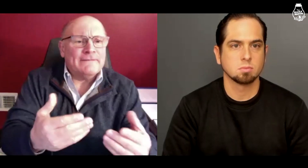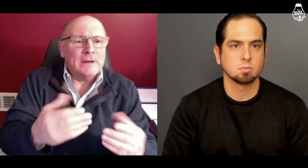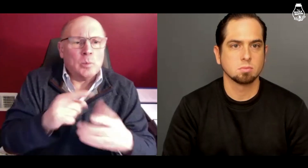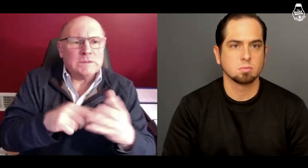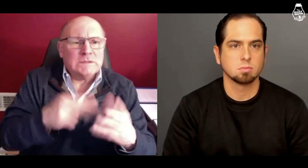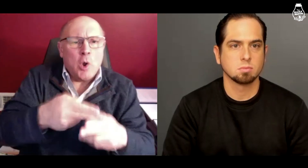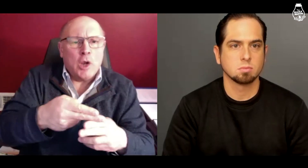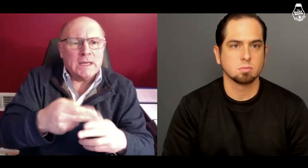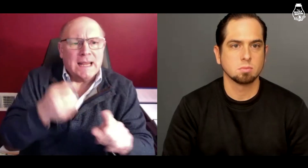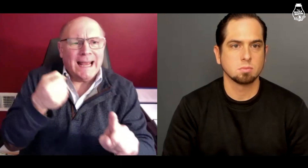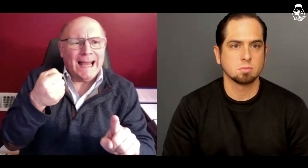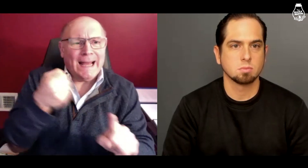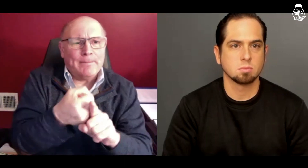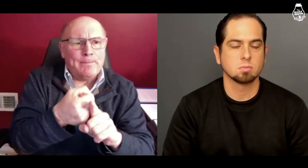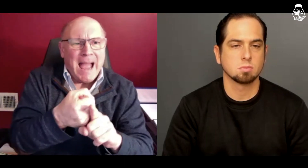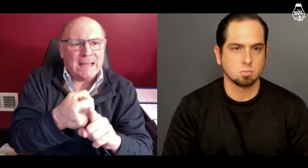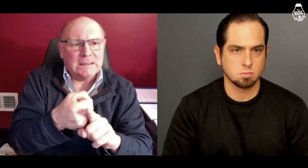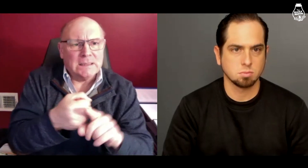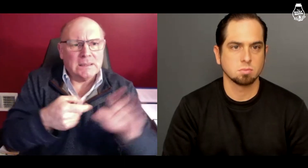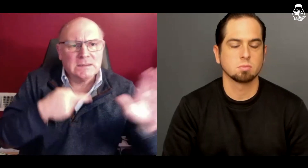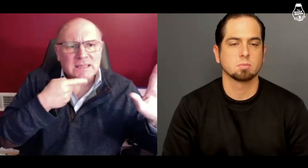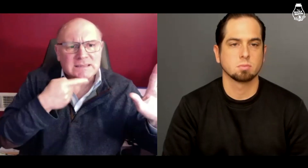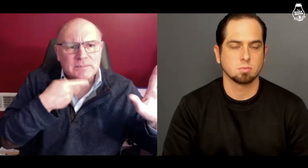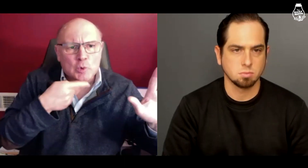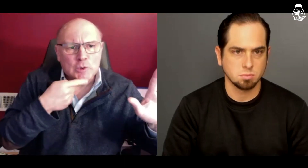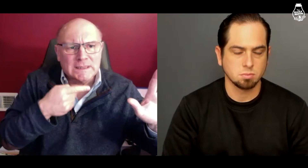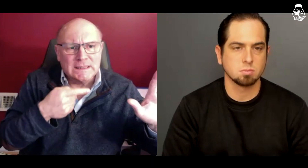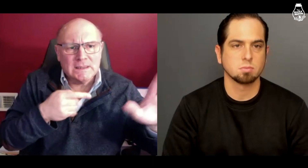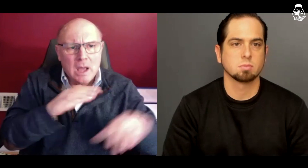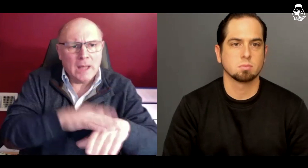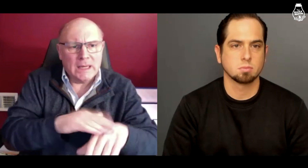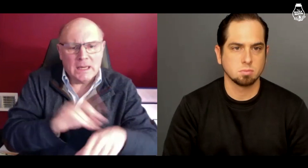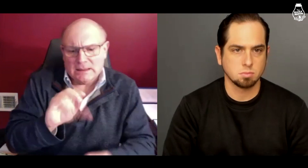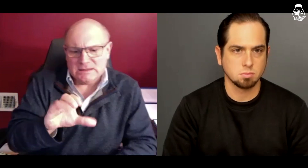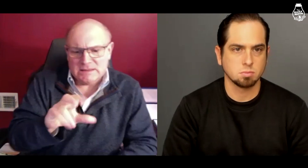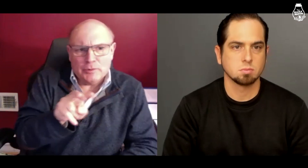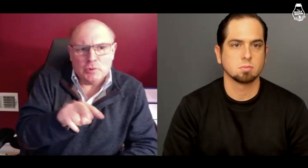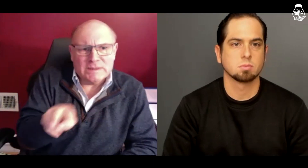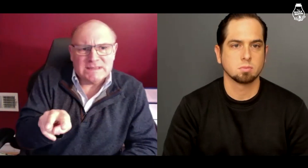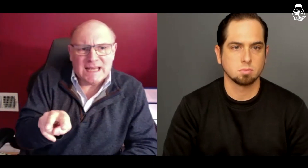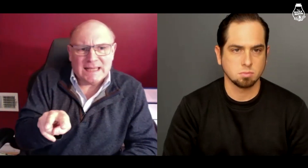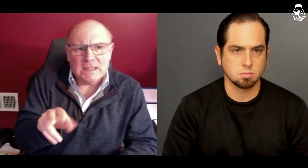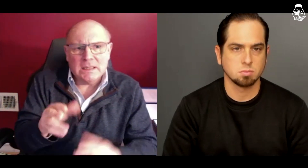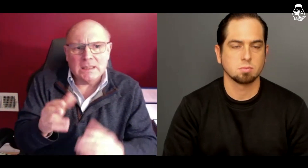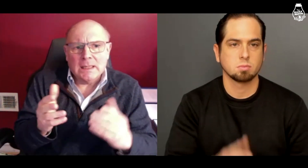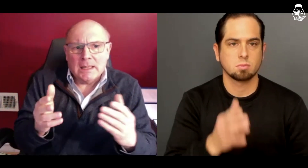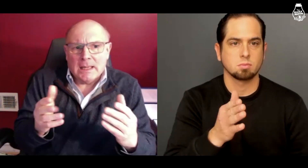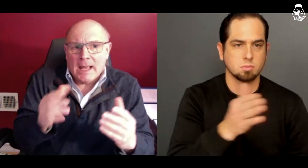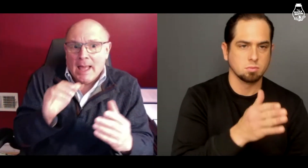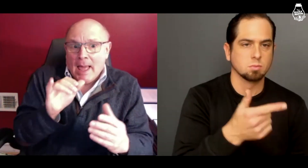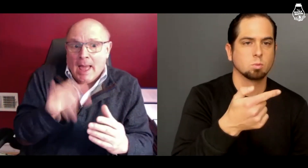gives what is called an impact testimony, I believe it's on December 22...